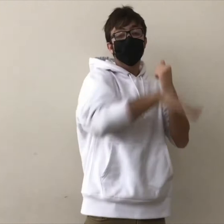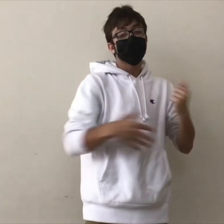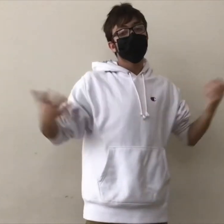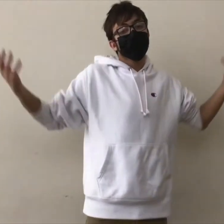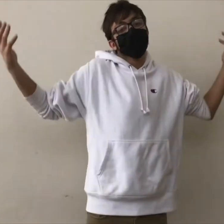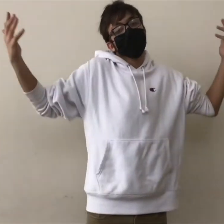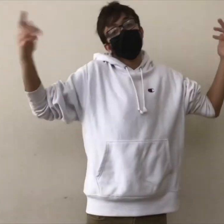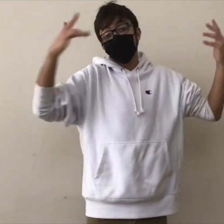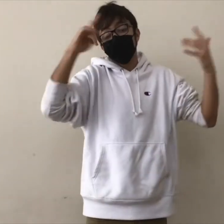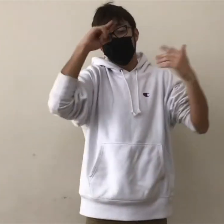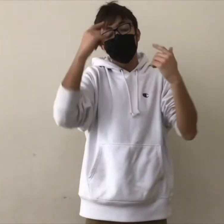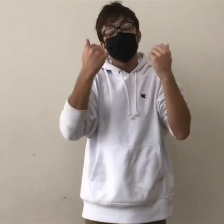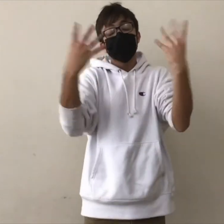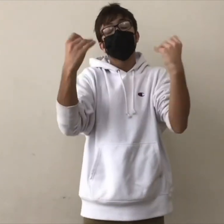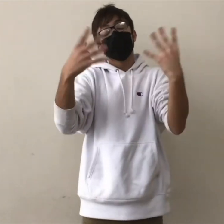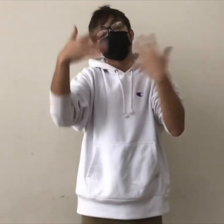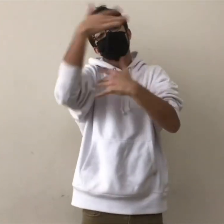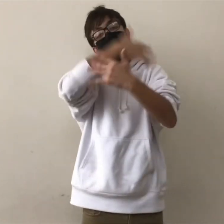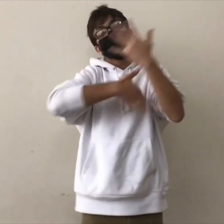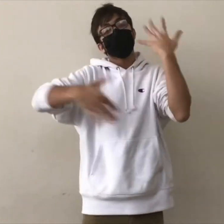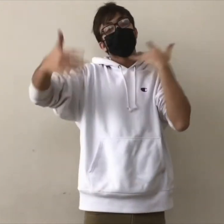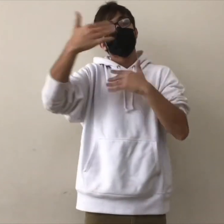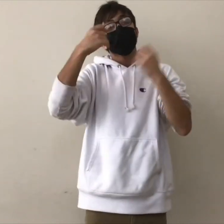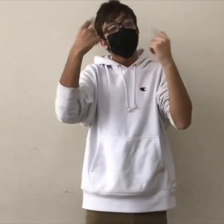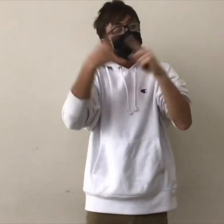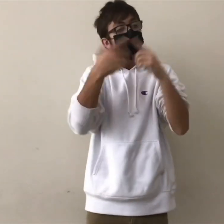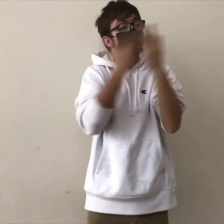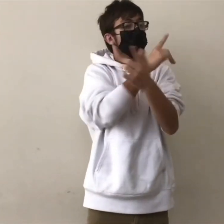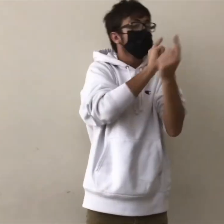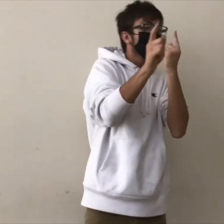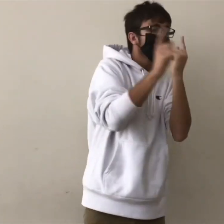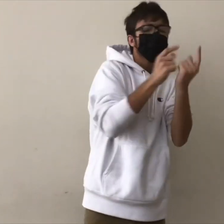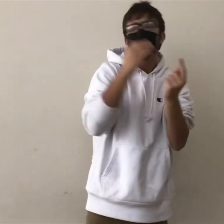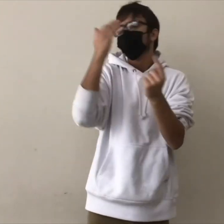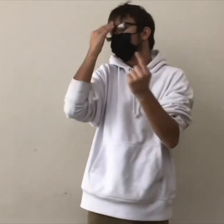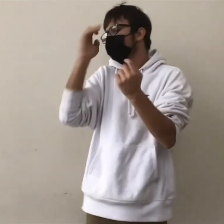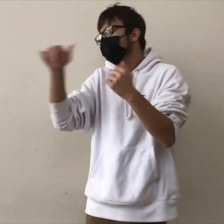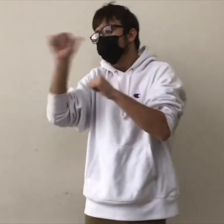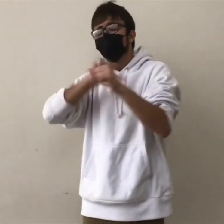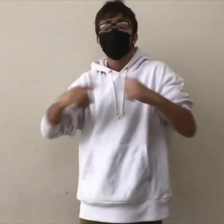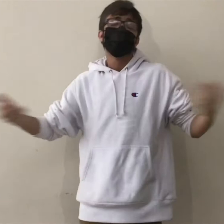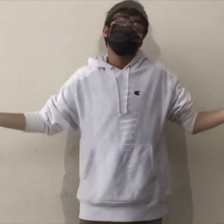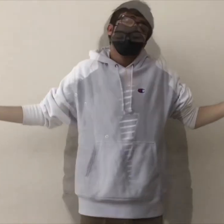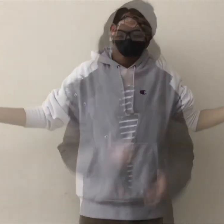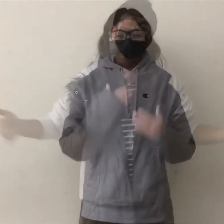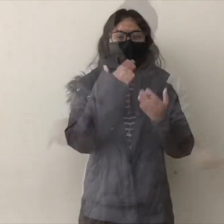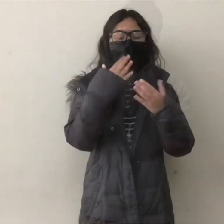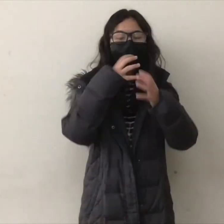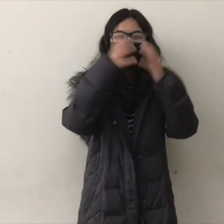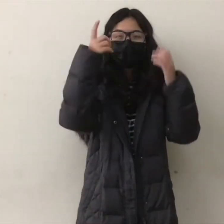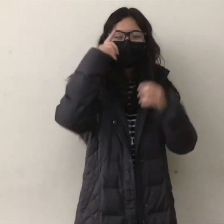I am thankful to have met everyone around here and the opportunities that we've had to engage with each other and interact.